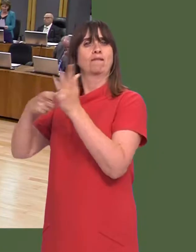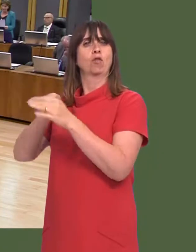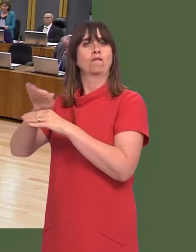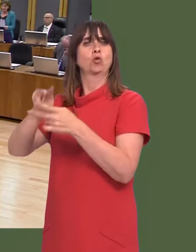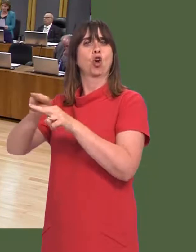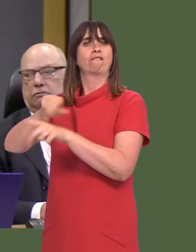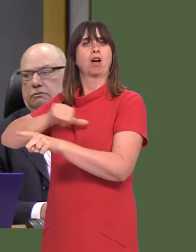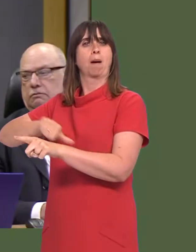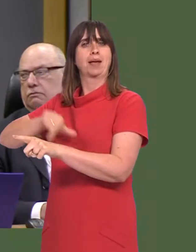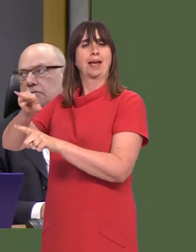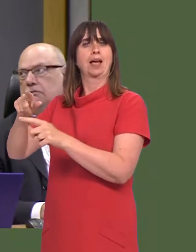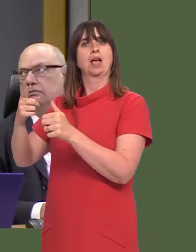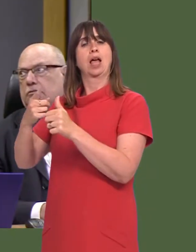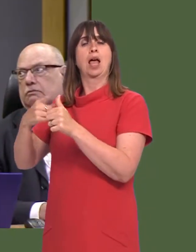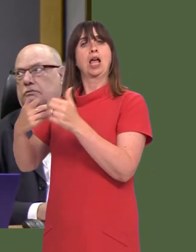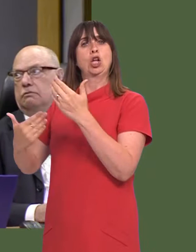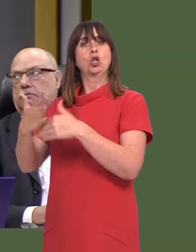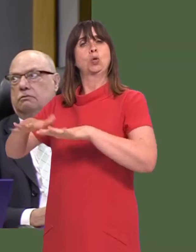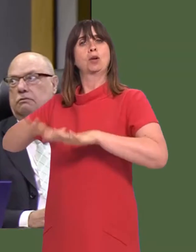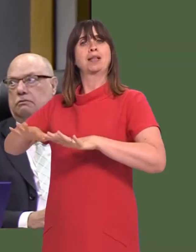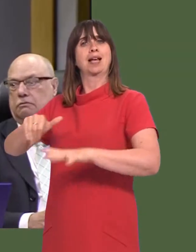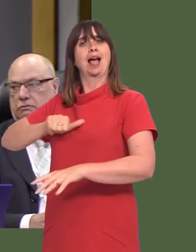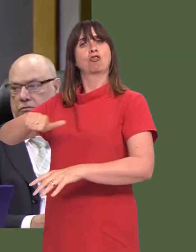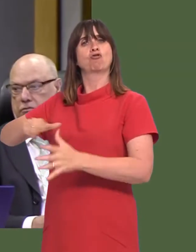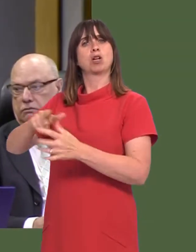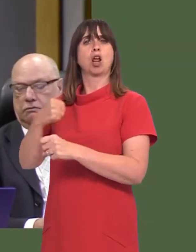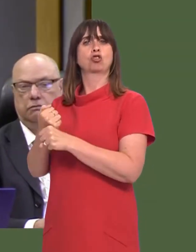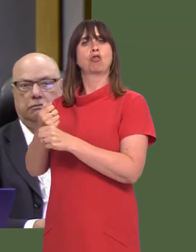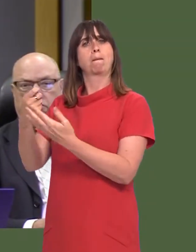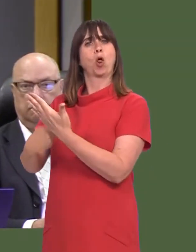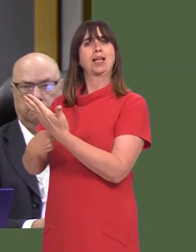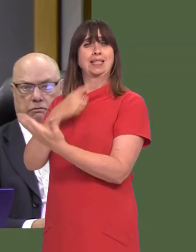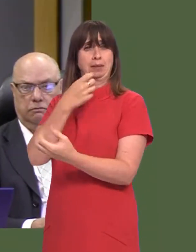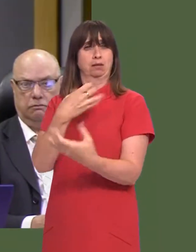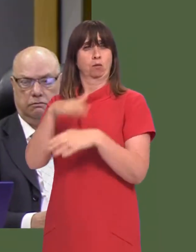ëThe Vision for the Future of Farming: A New Domestic Agricultural Policyí?